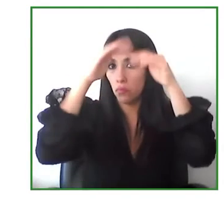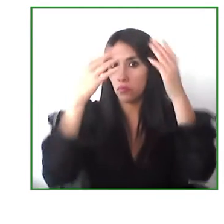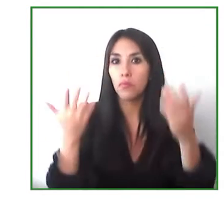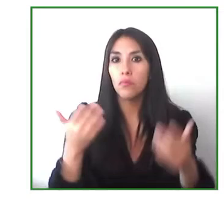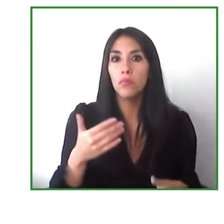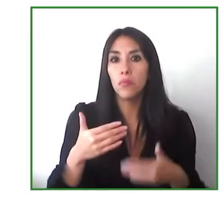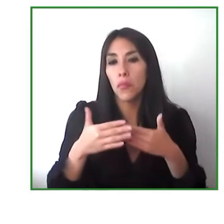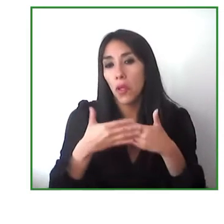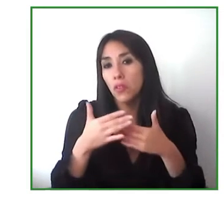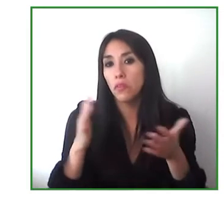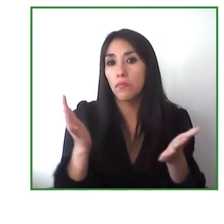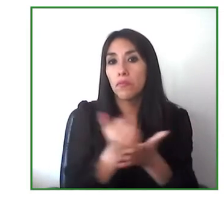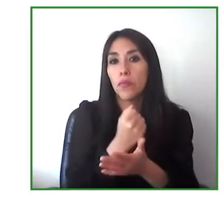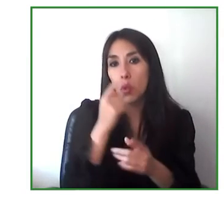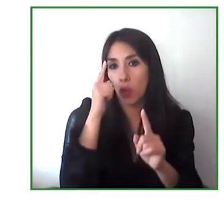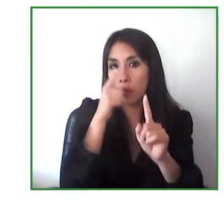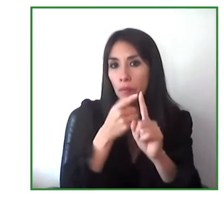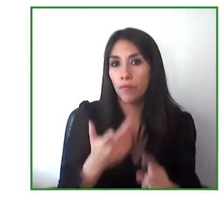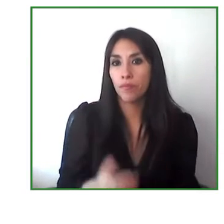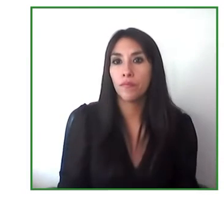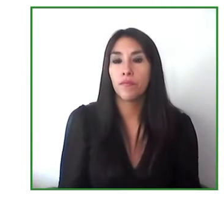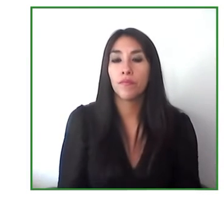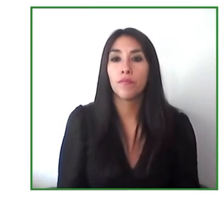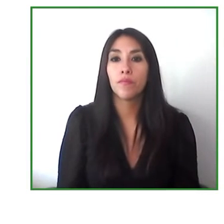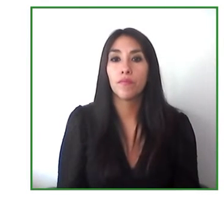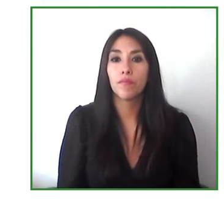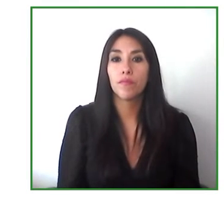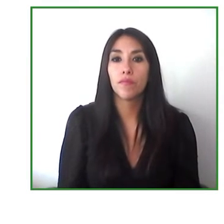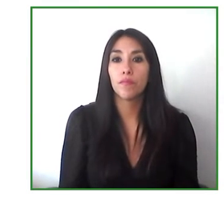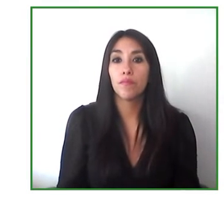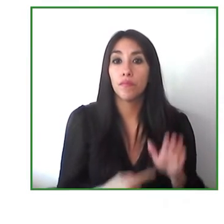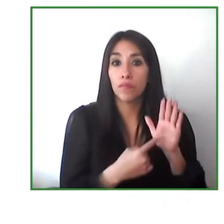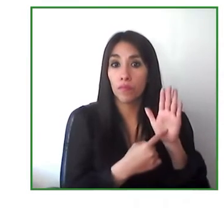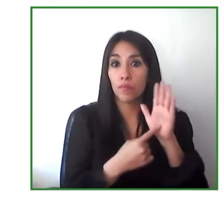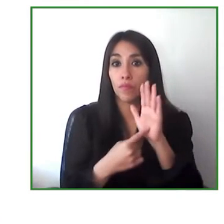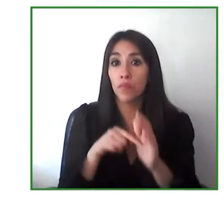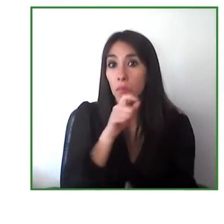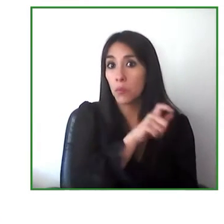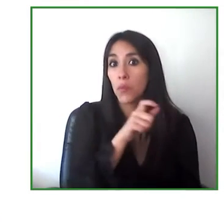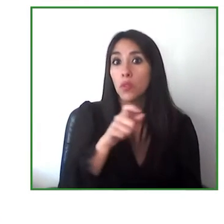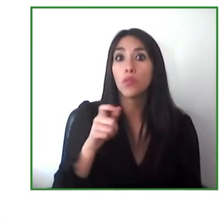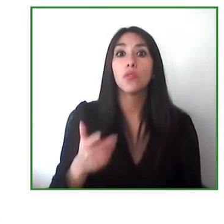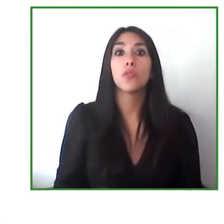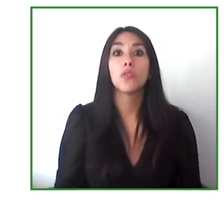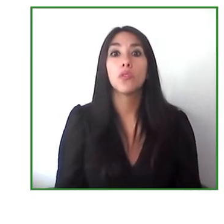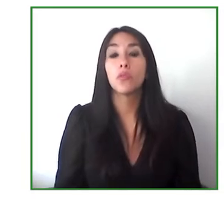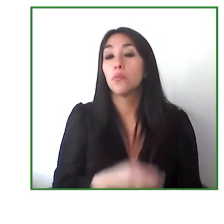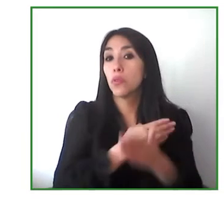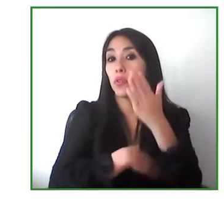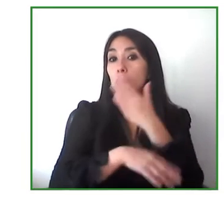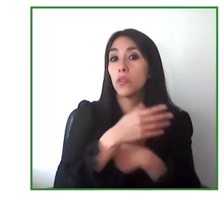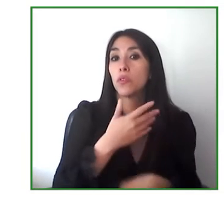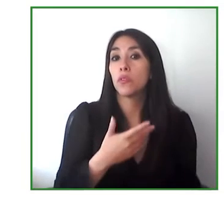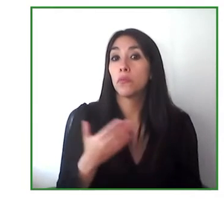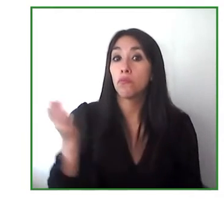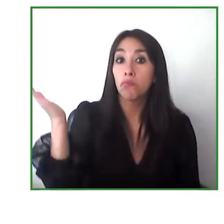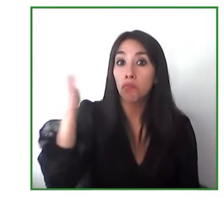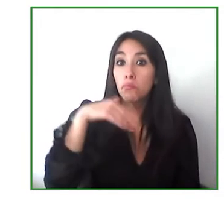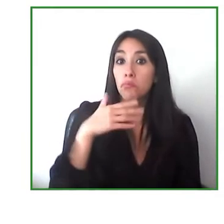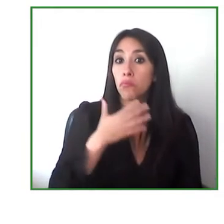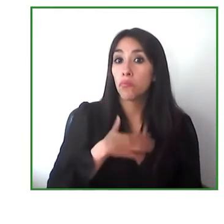all of our objectives to show someone with a disability this excursion